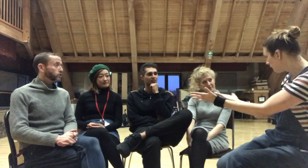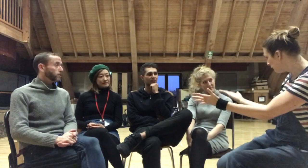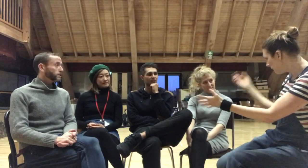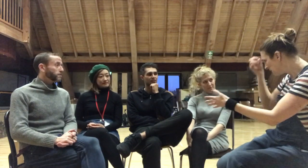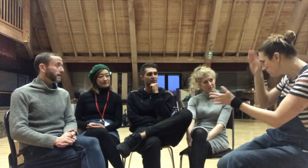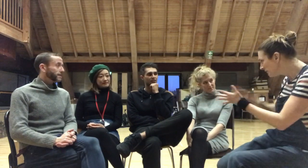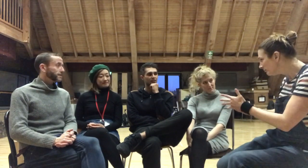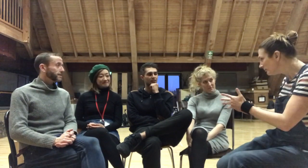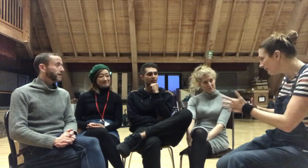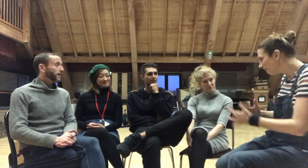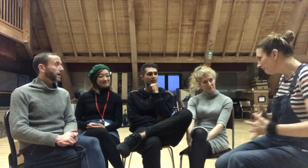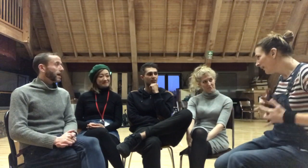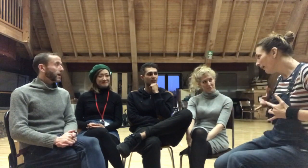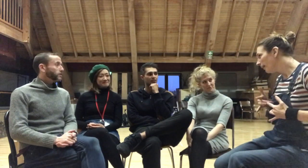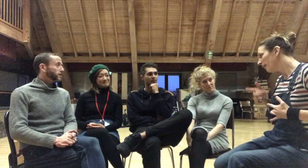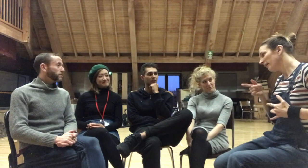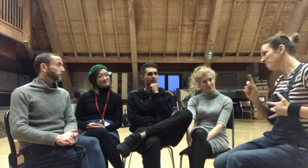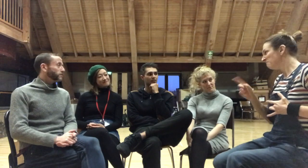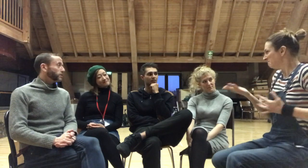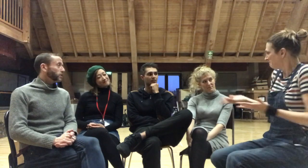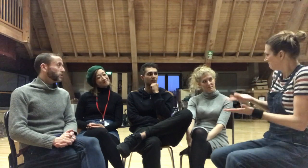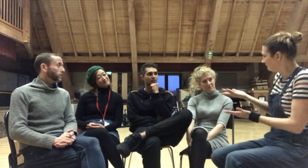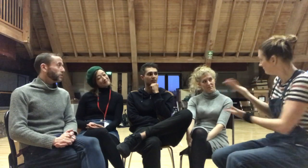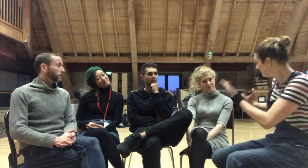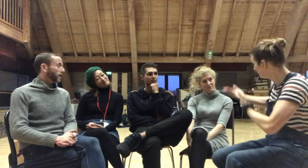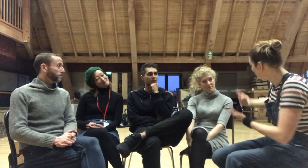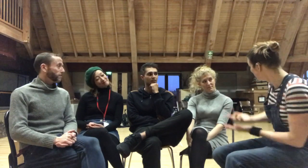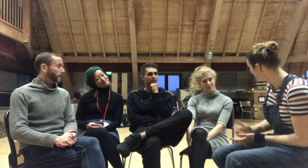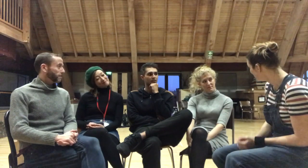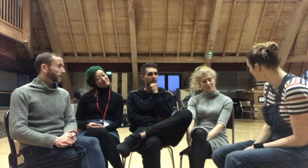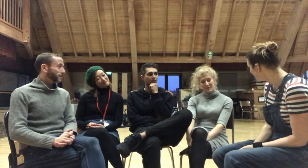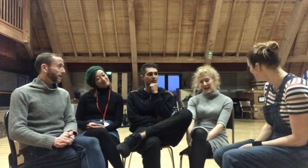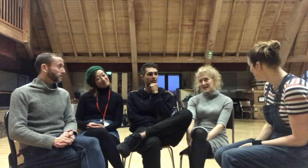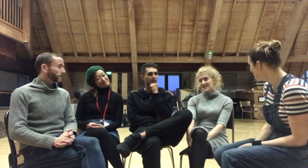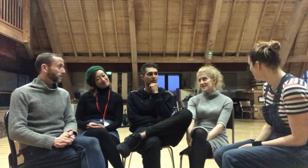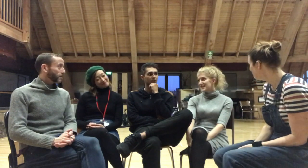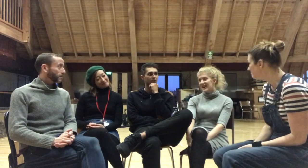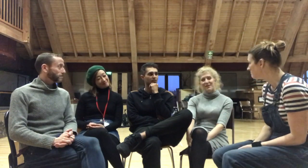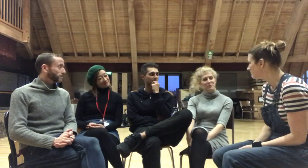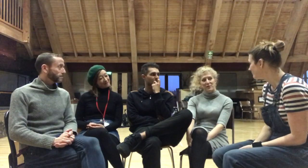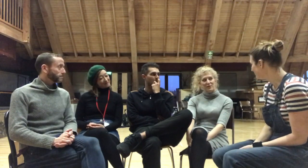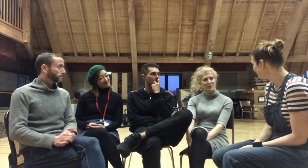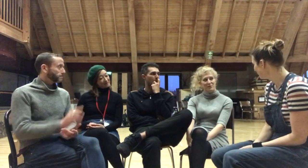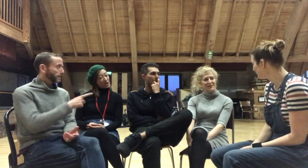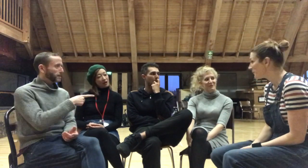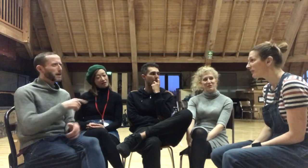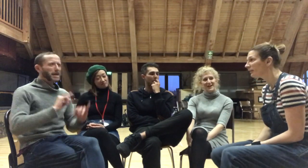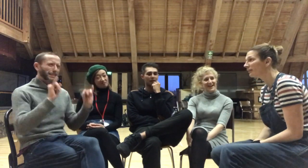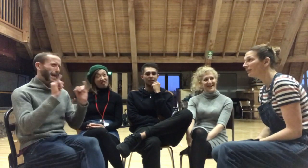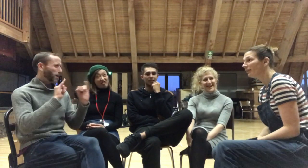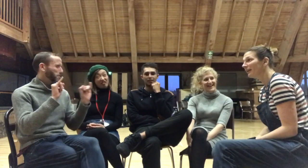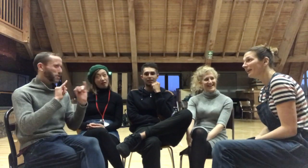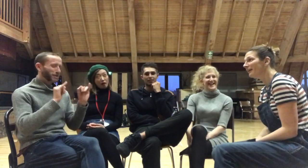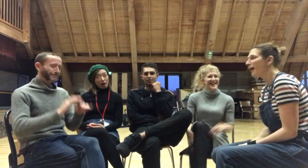been put into the mix and would like to know how the experience with that has been for you? It's been TERRIBLE!